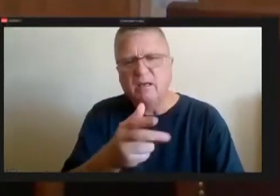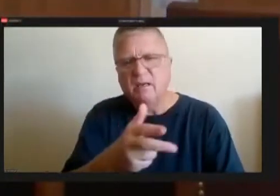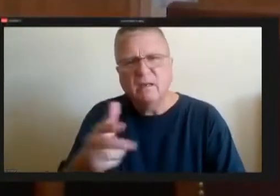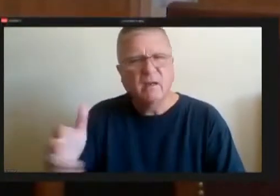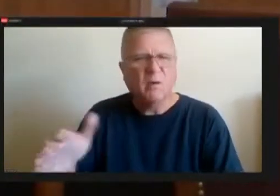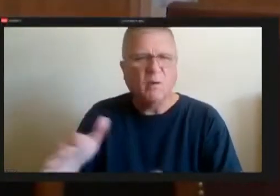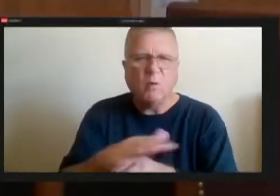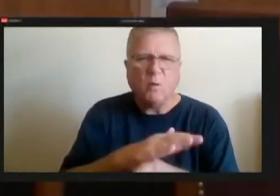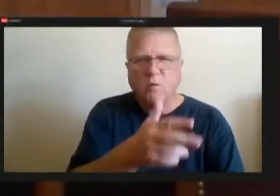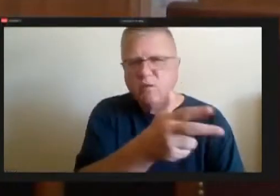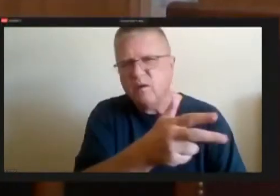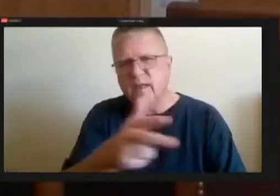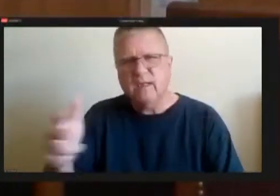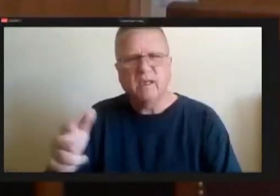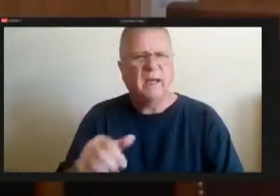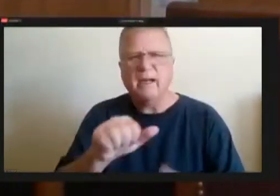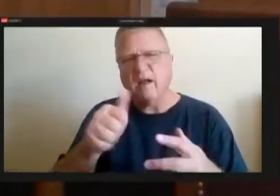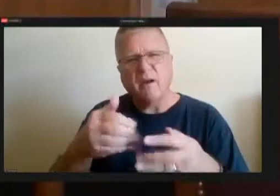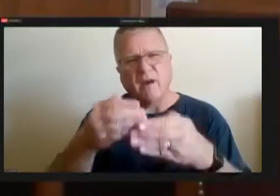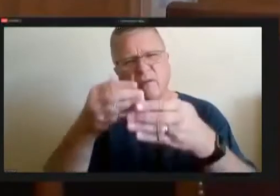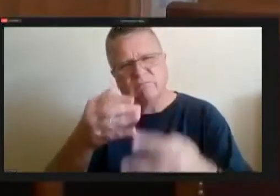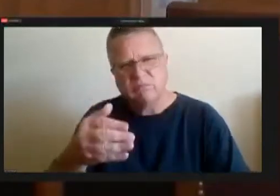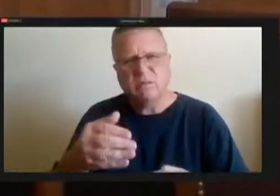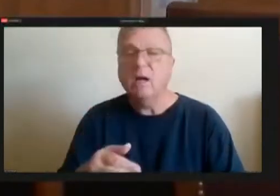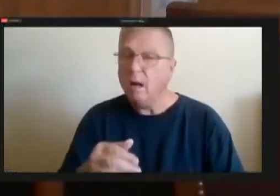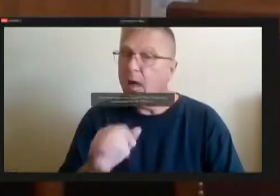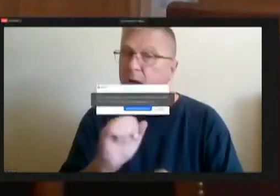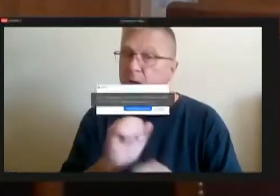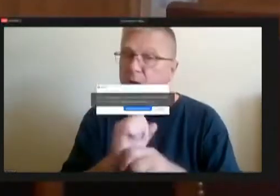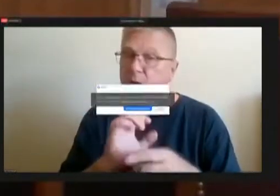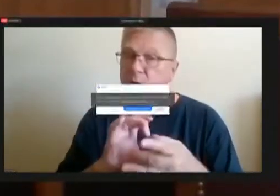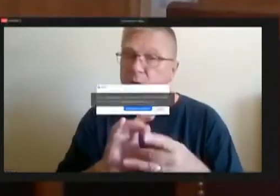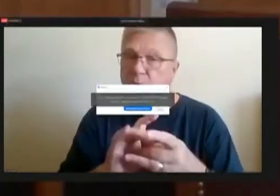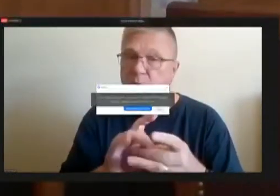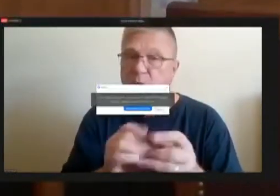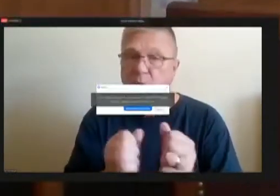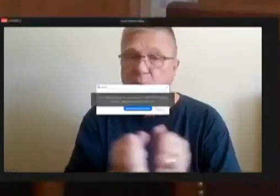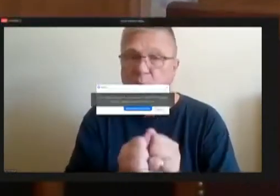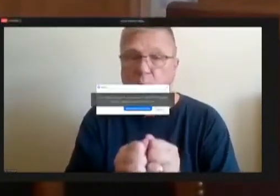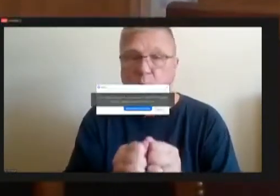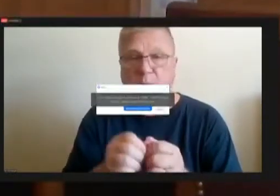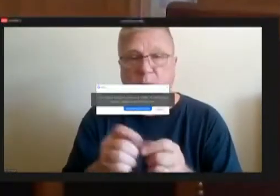many other things so so I've worked with director Hornstein This is a revenue neutral position